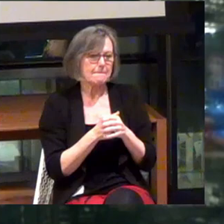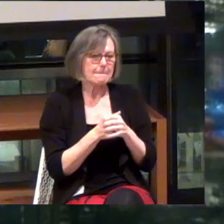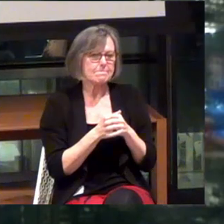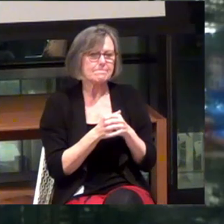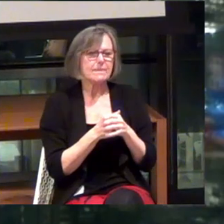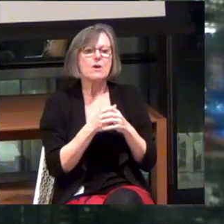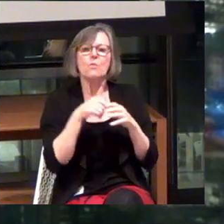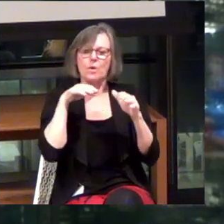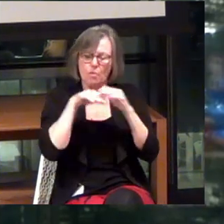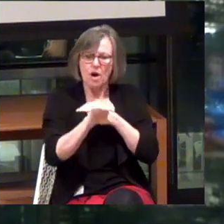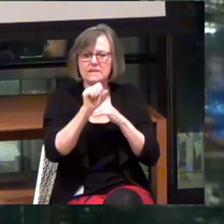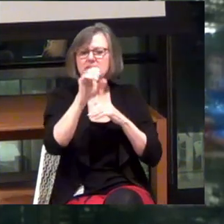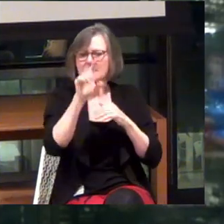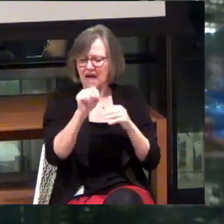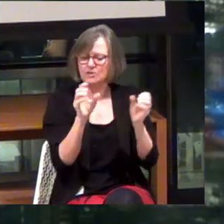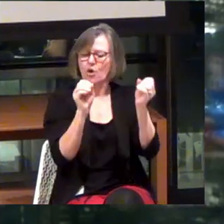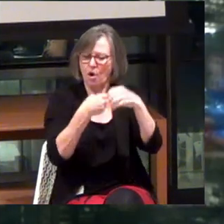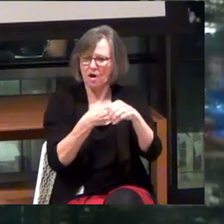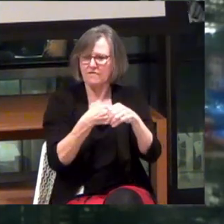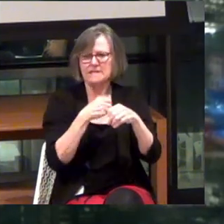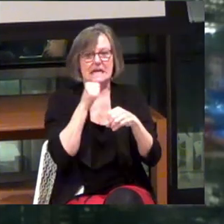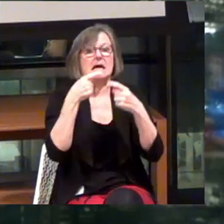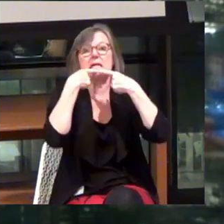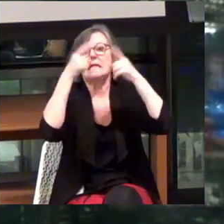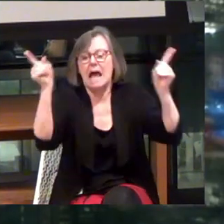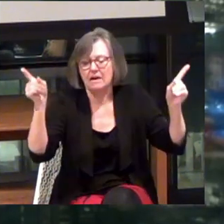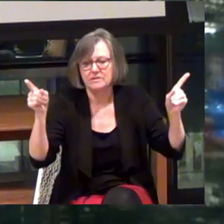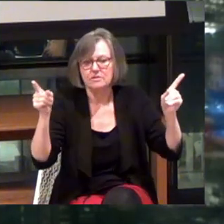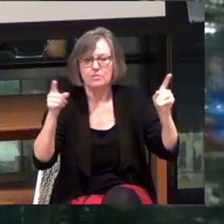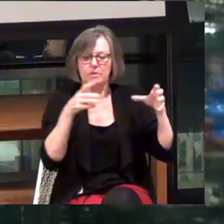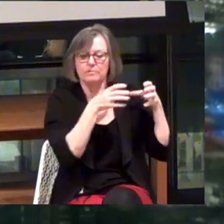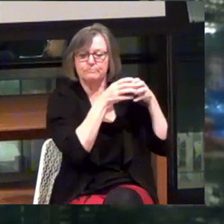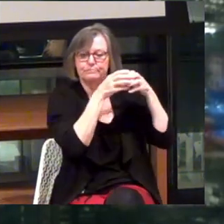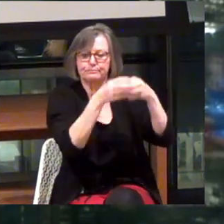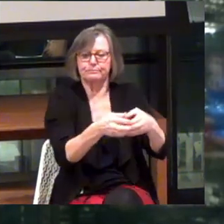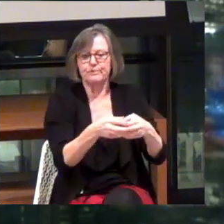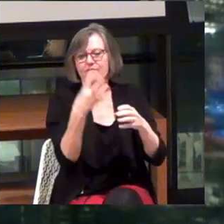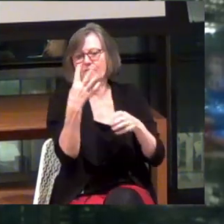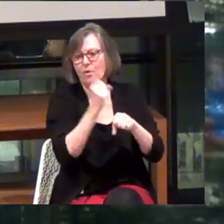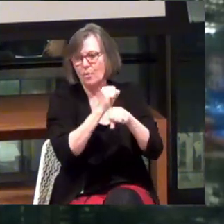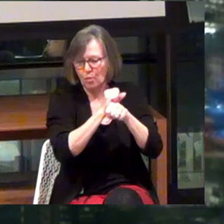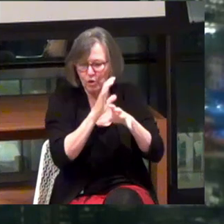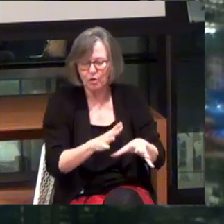We walked into his office unannounced, with a crew of four employees guiding us, plus